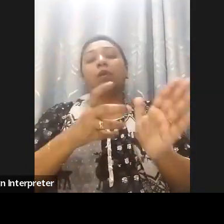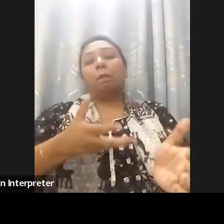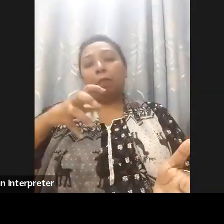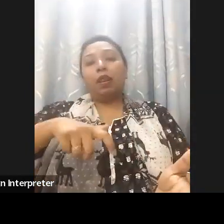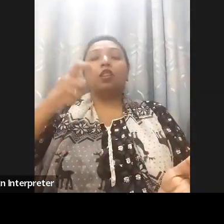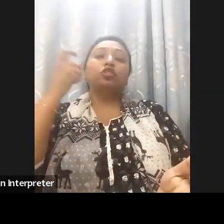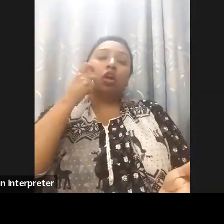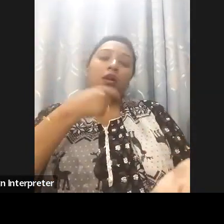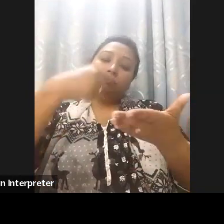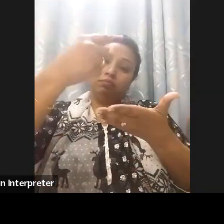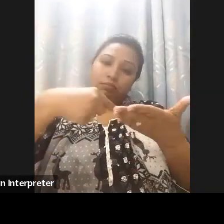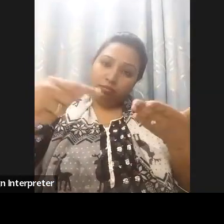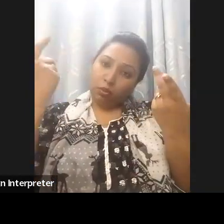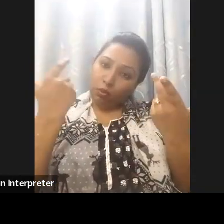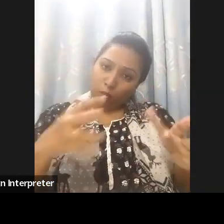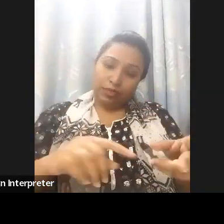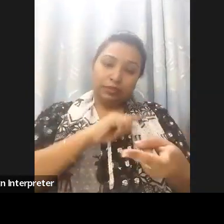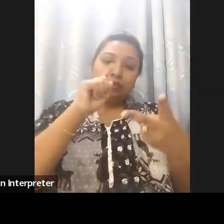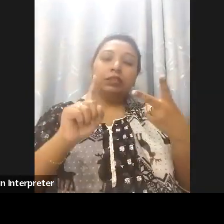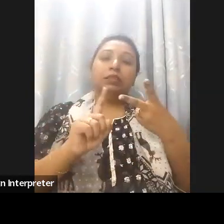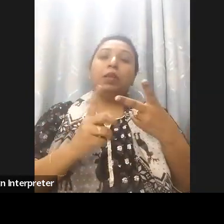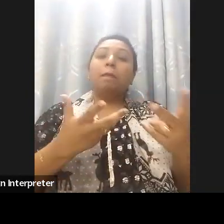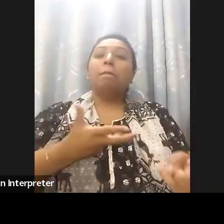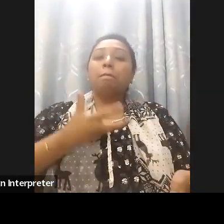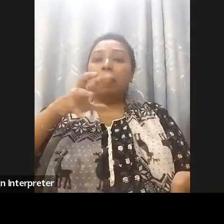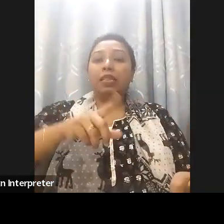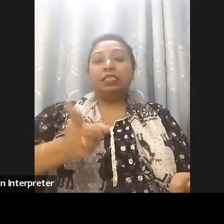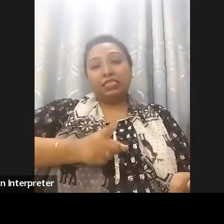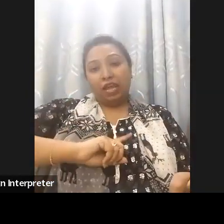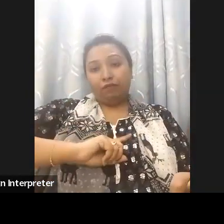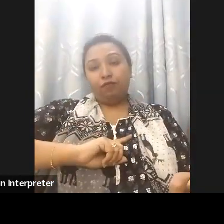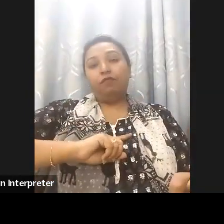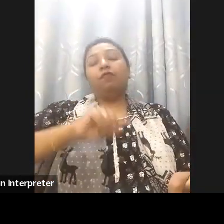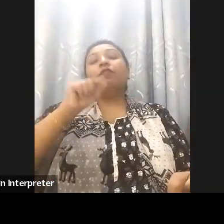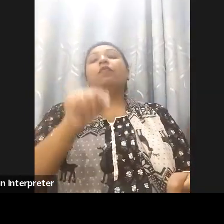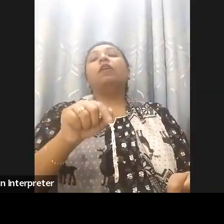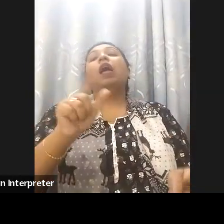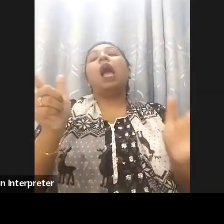Rights of Persons with Disabilities in compliance with the CRPD. However it's still